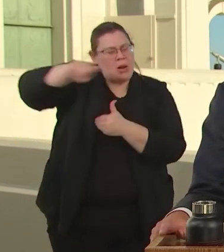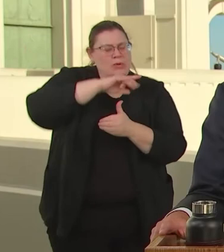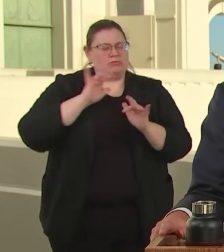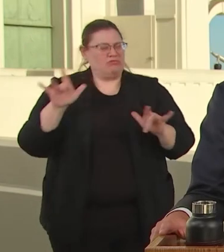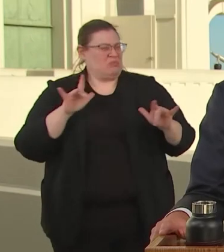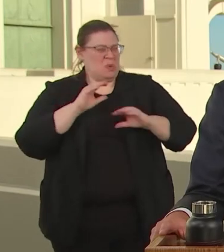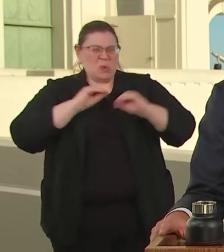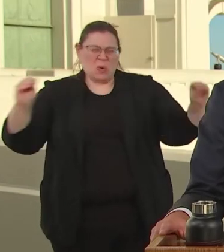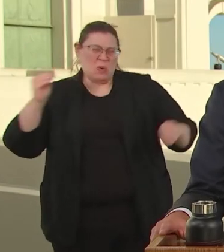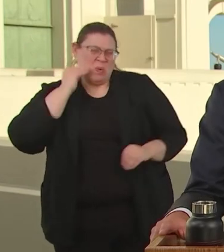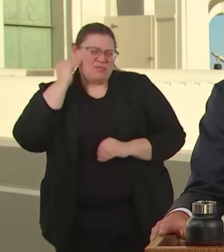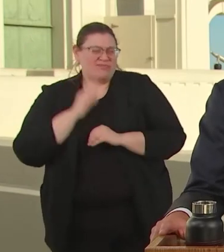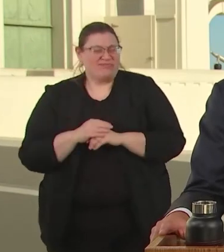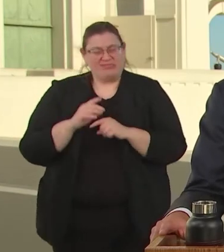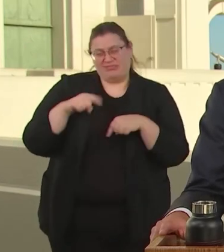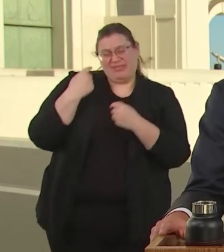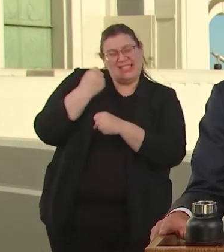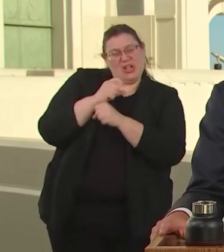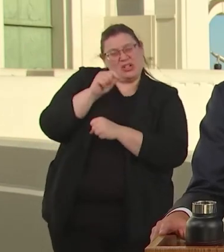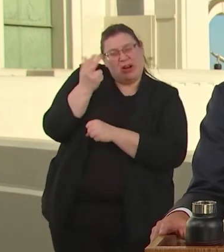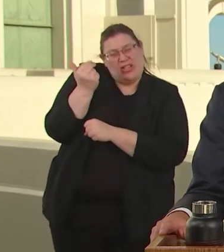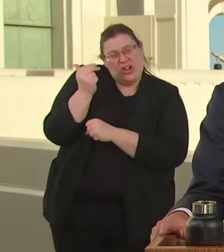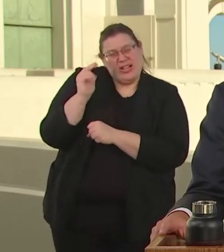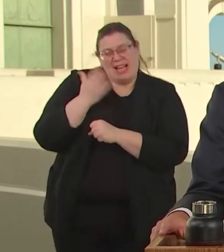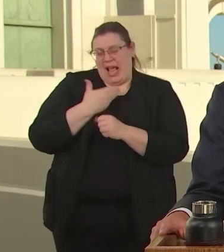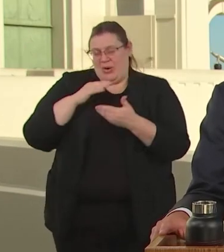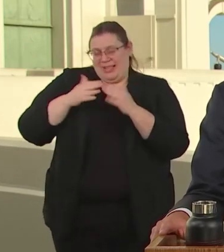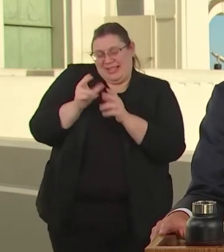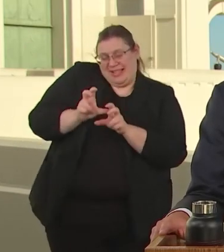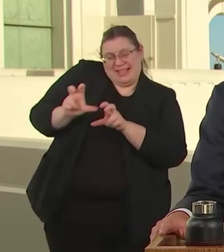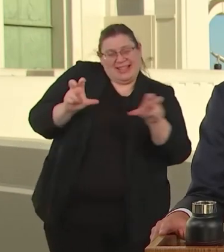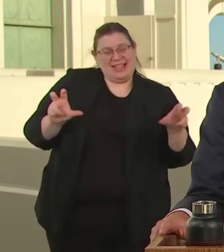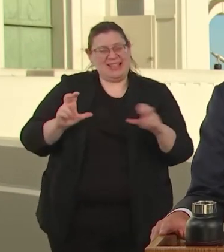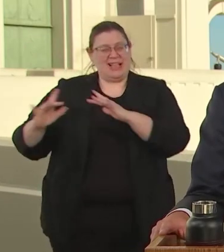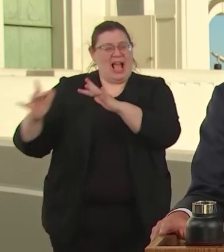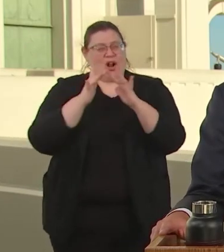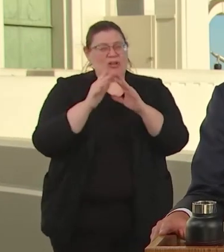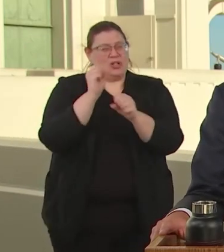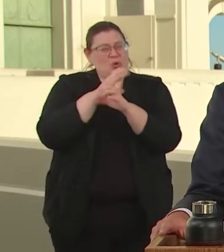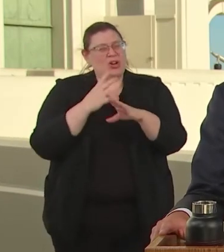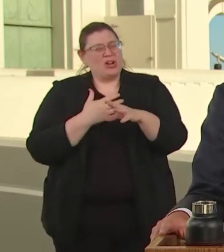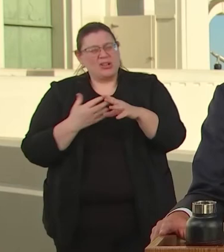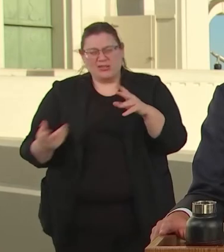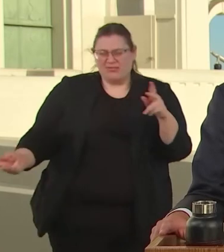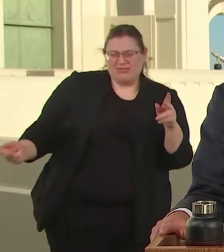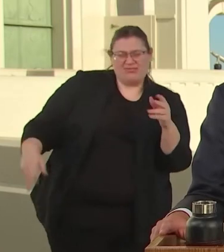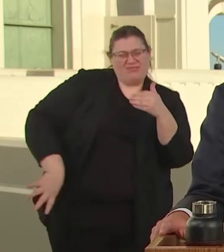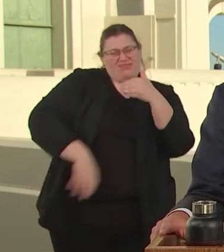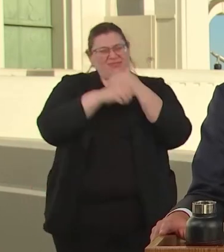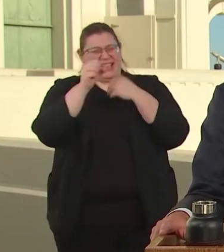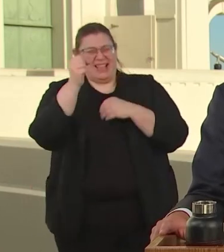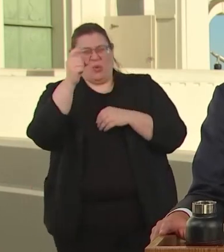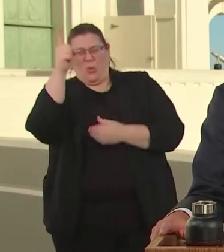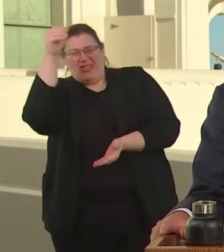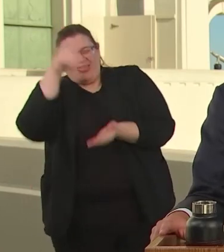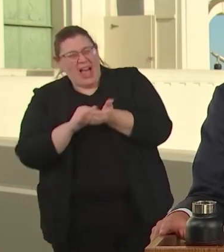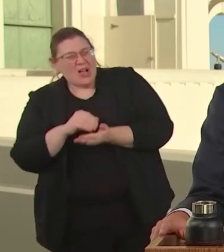OUT REACH WORKERS HAS GROWN BY